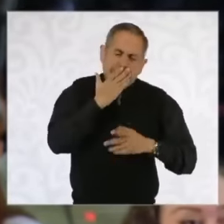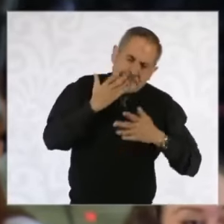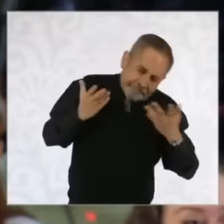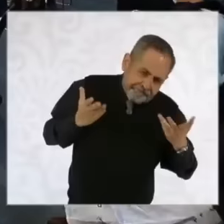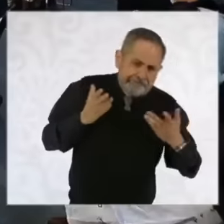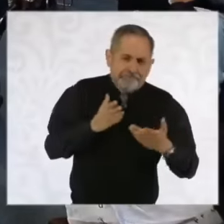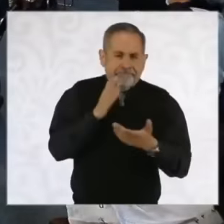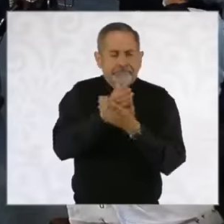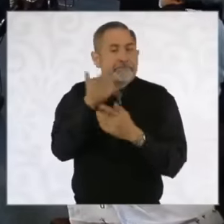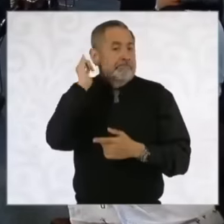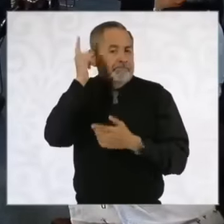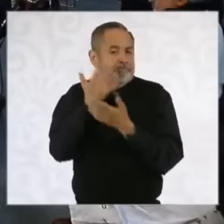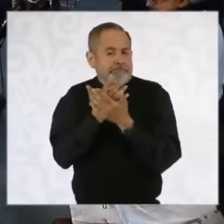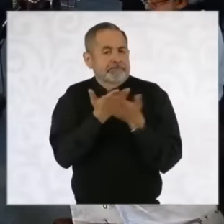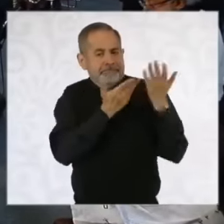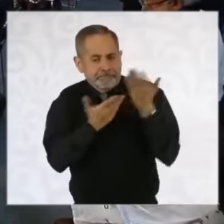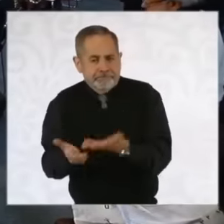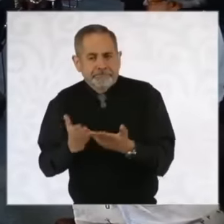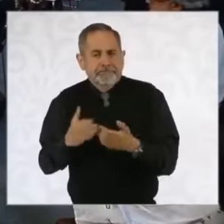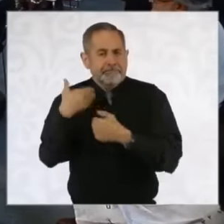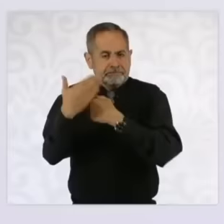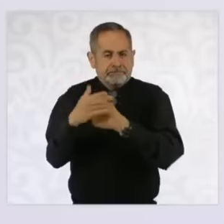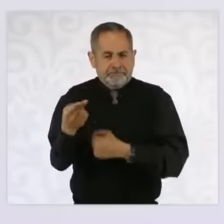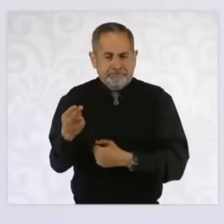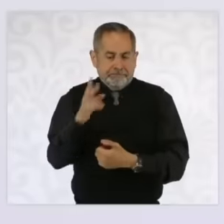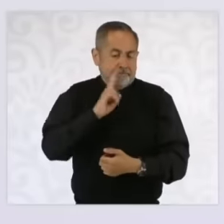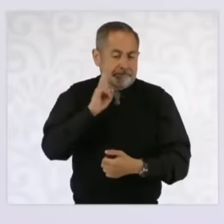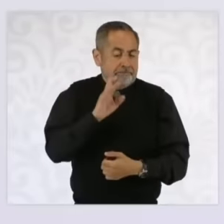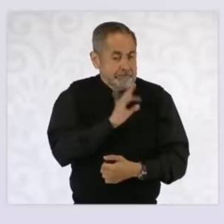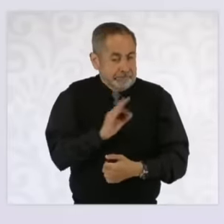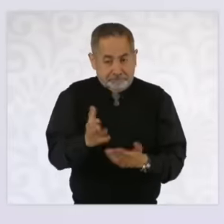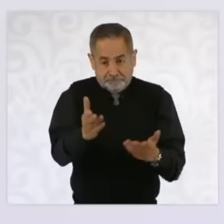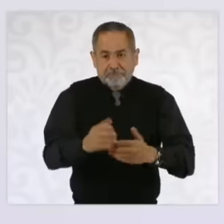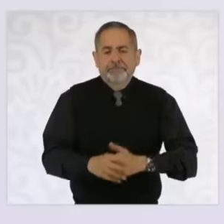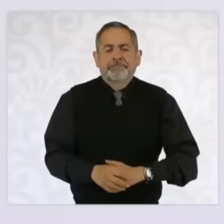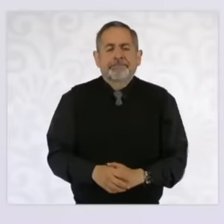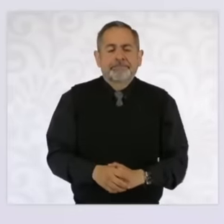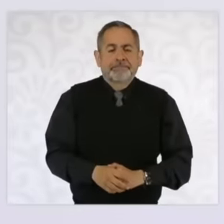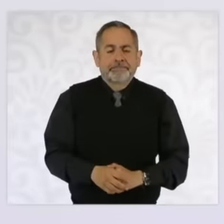we have the expectation of receiving it Now yes in November Yes we are going this this weekend